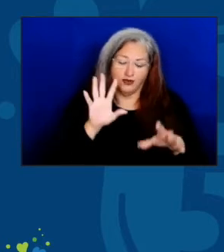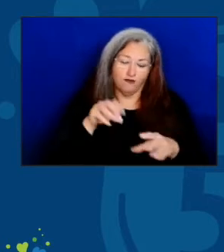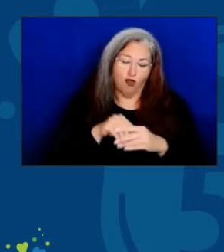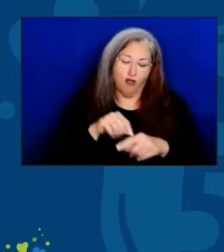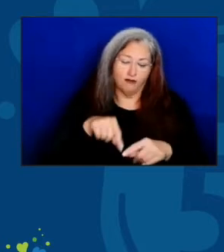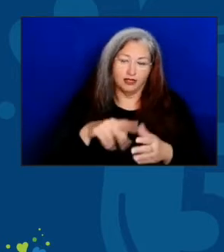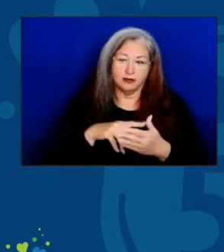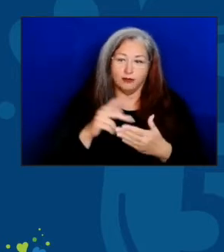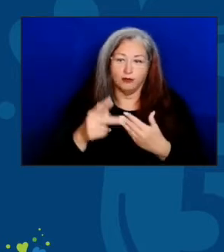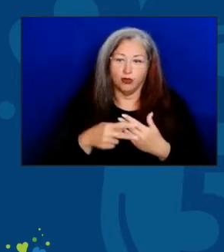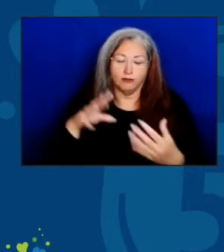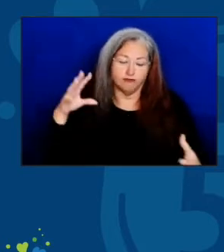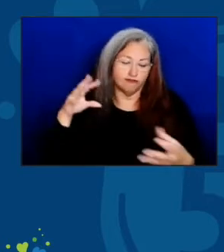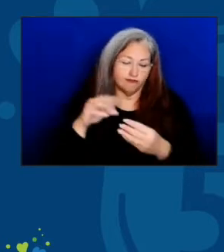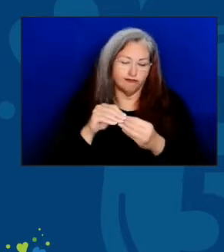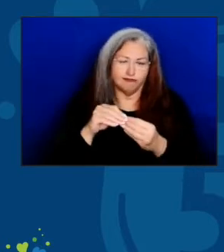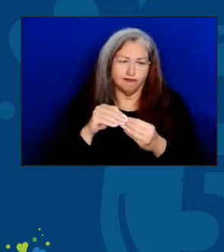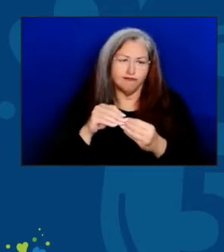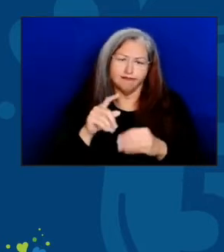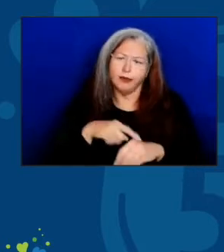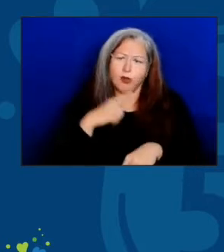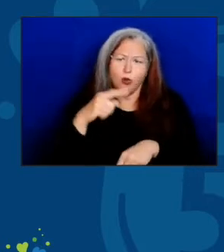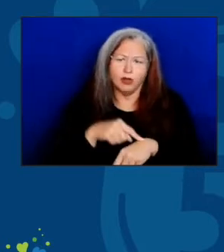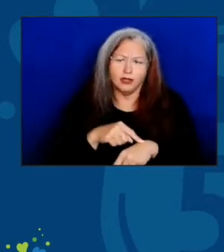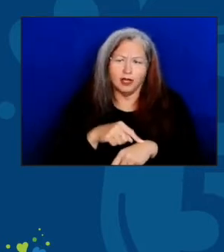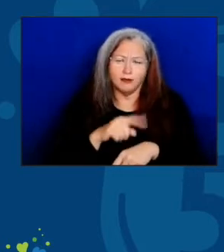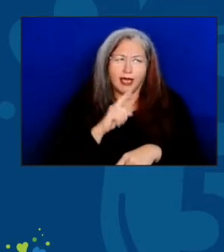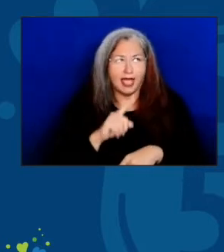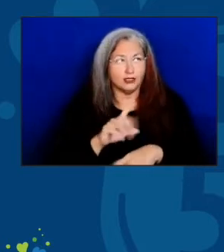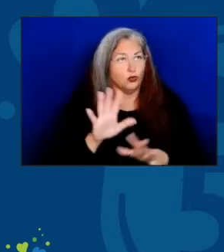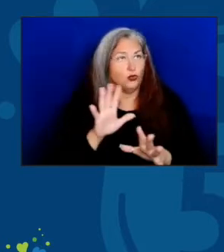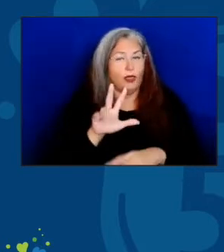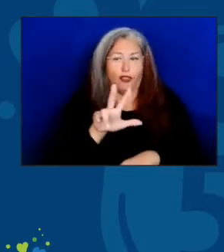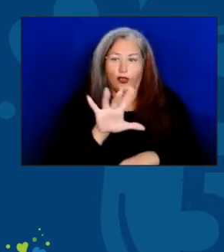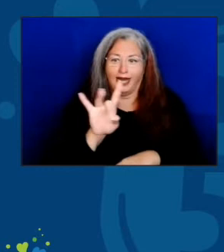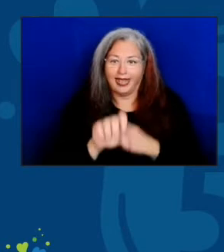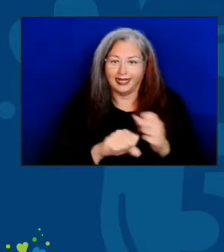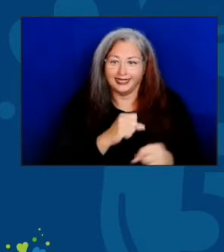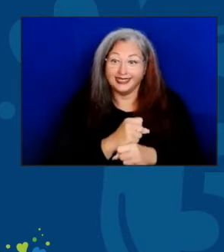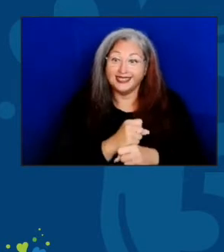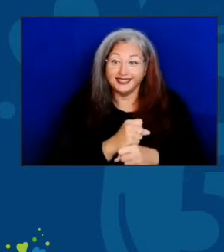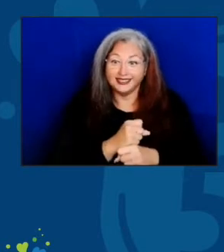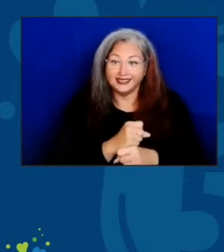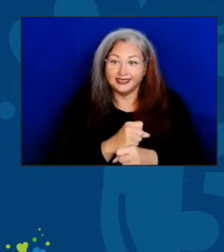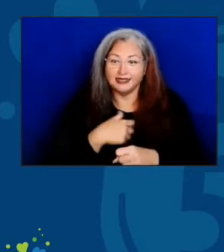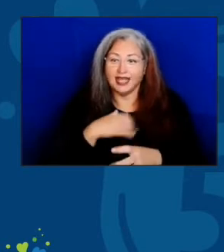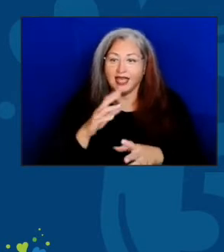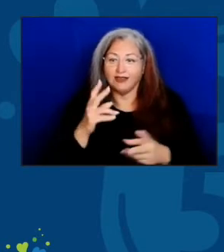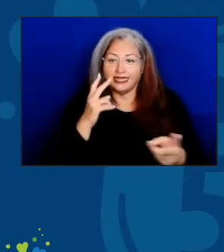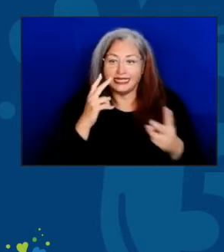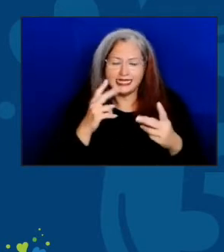for quite a while, actually 38 years. And I've seen success after success